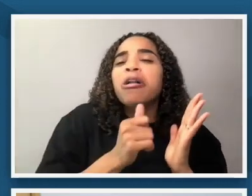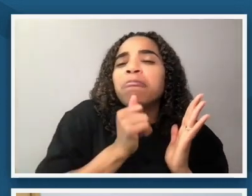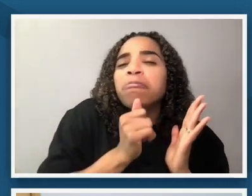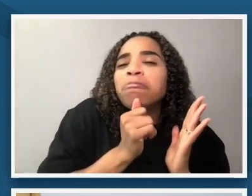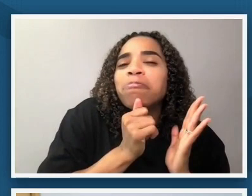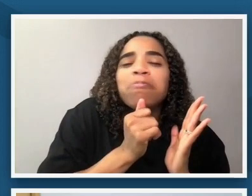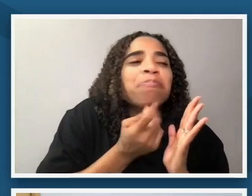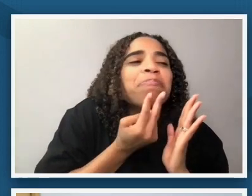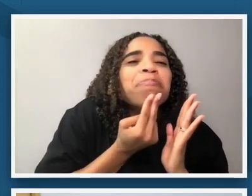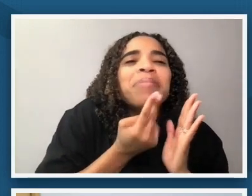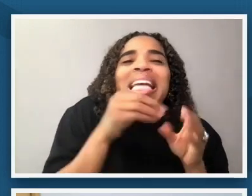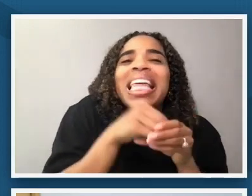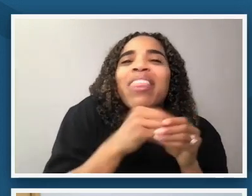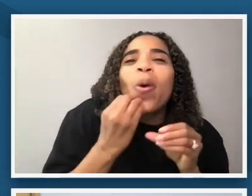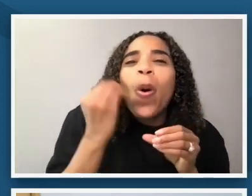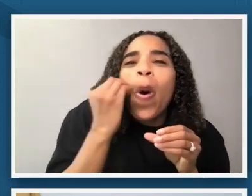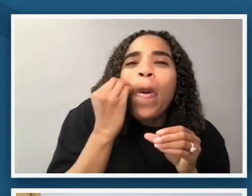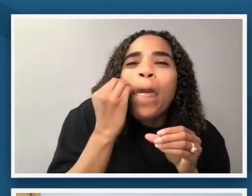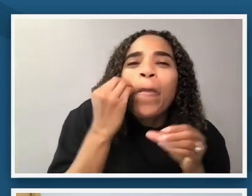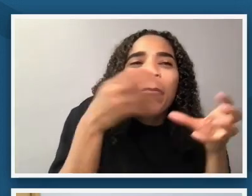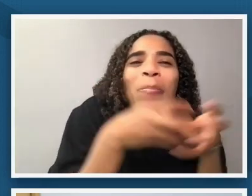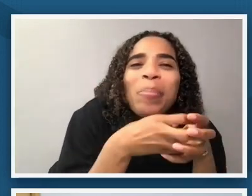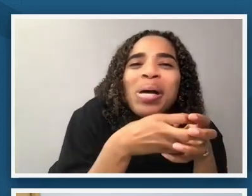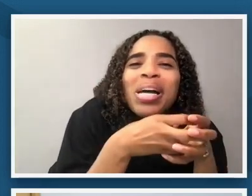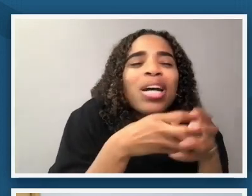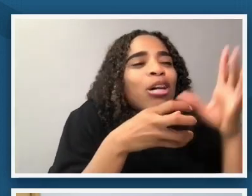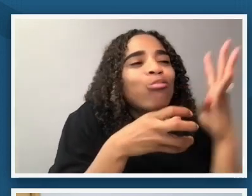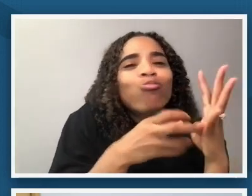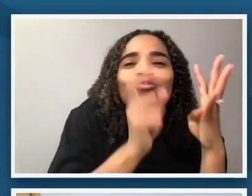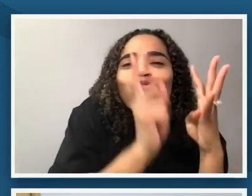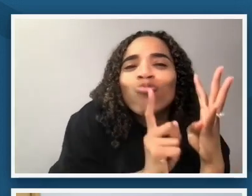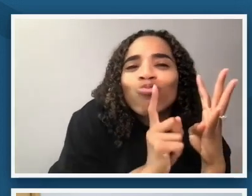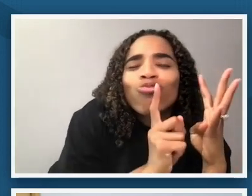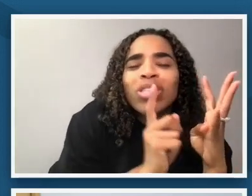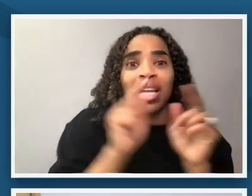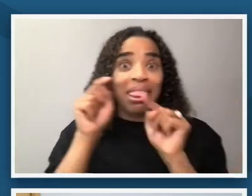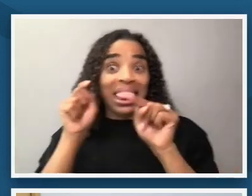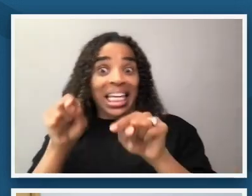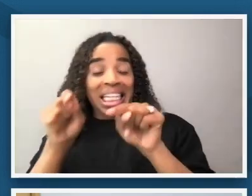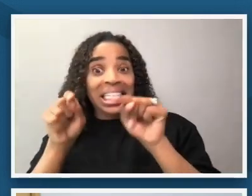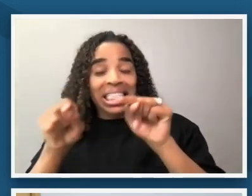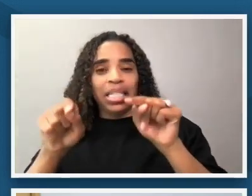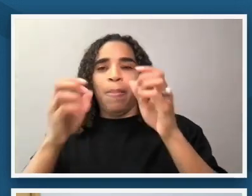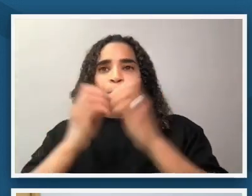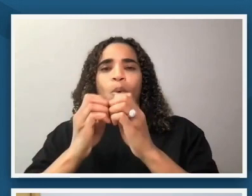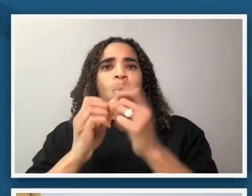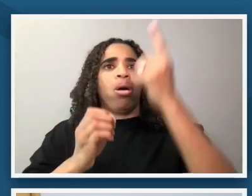home and then the expansiveness that you all are expressing with this photograph